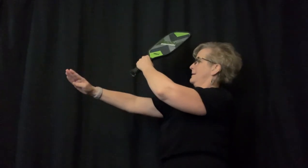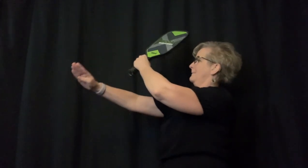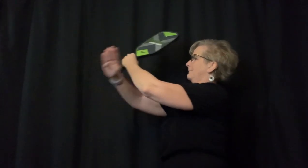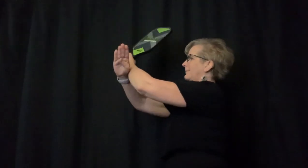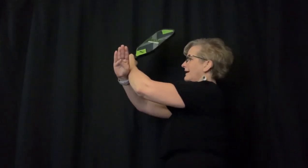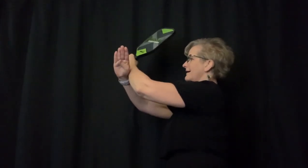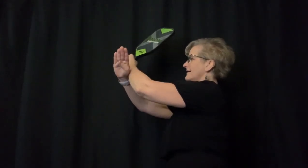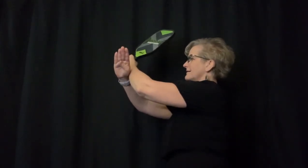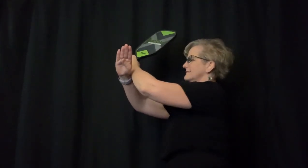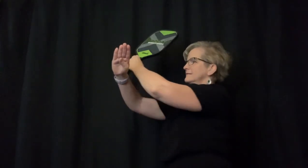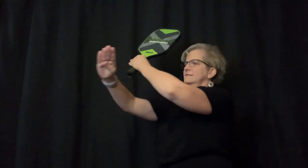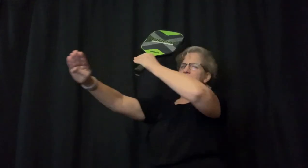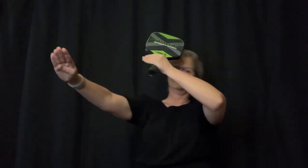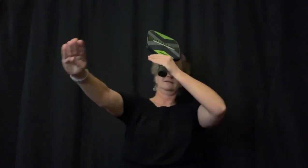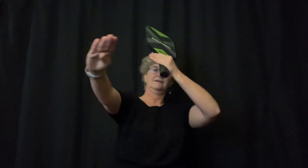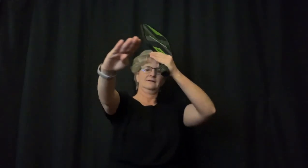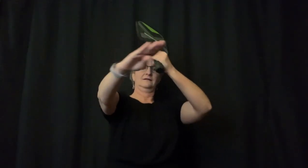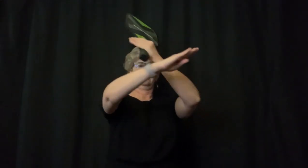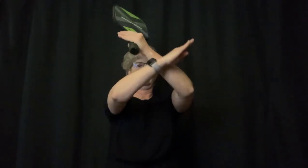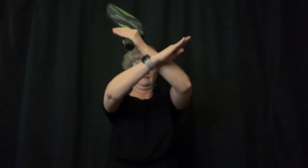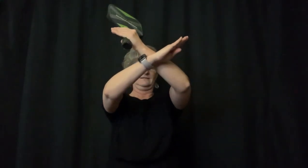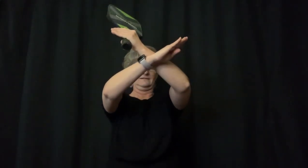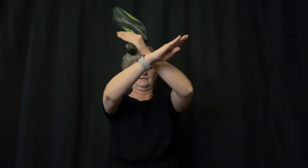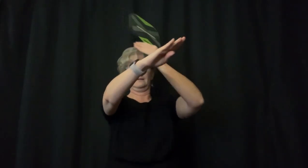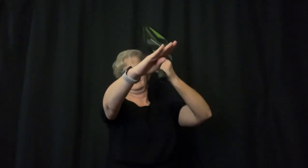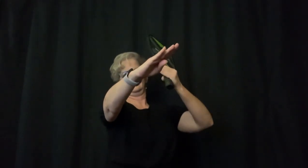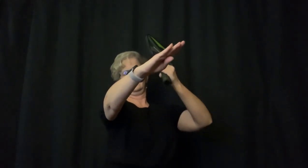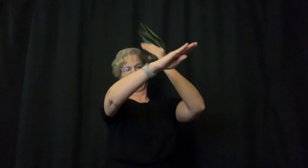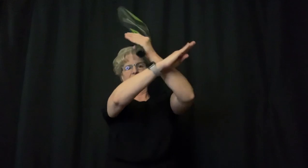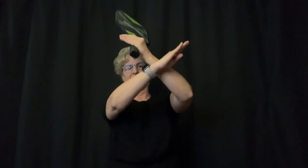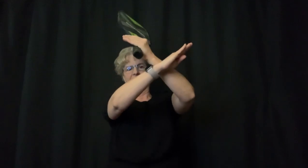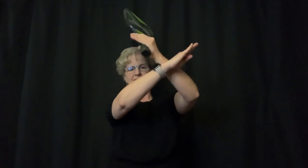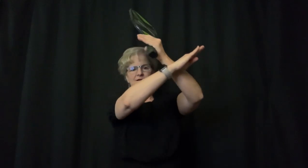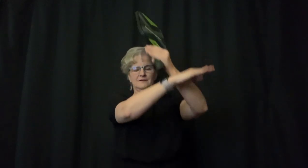block or hold with me.